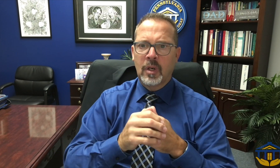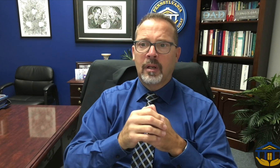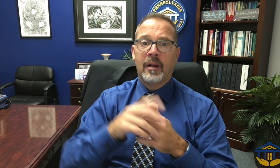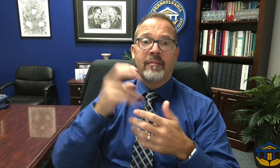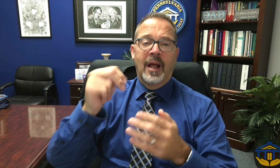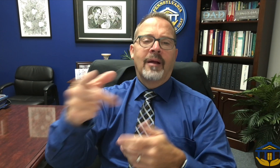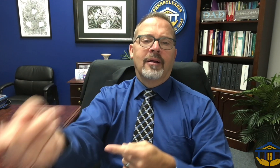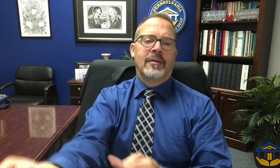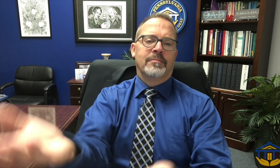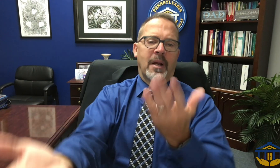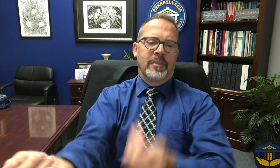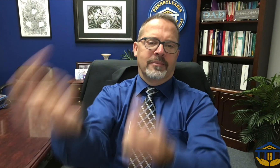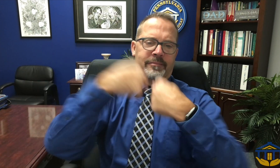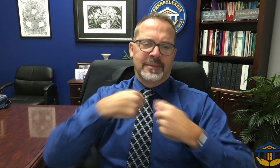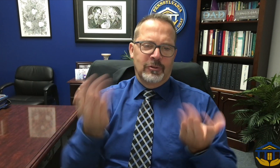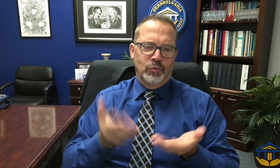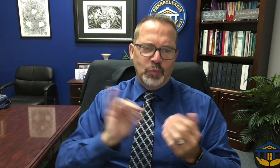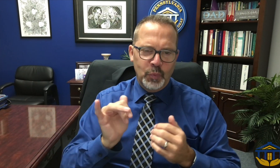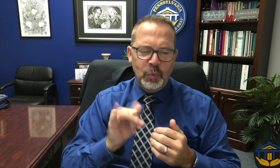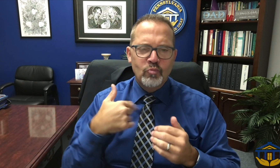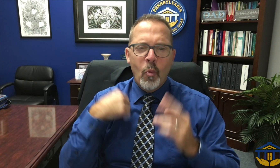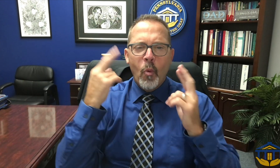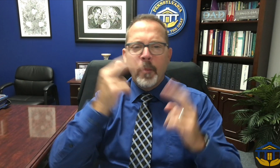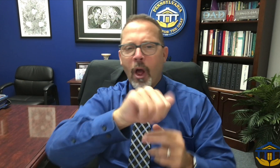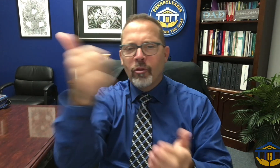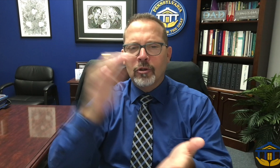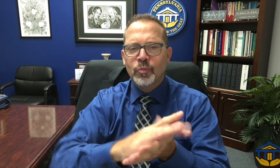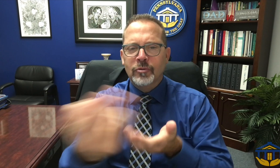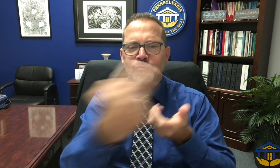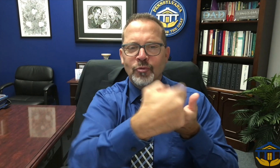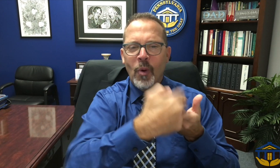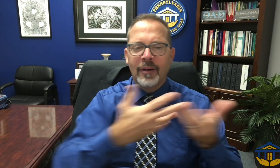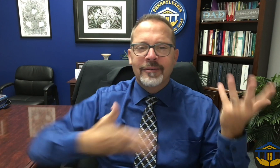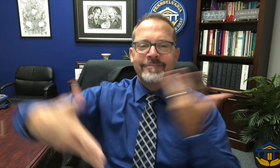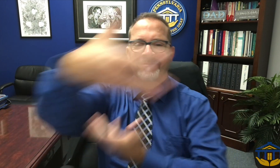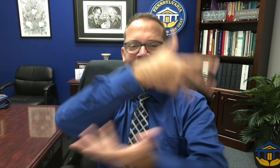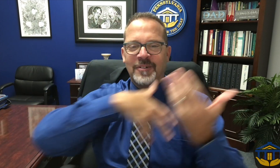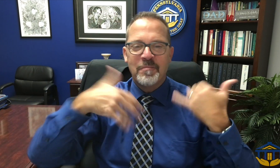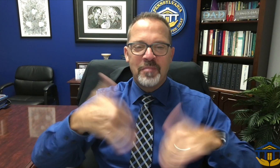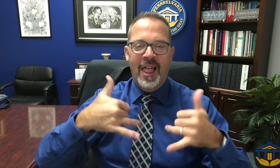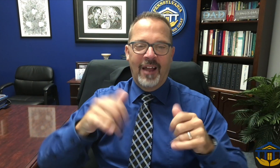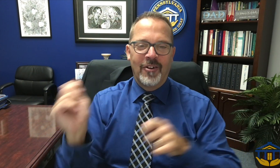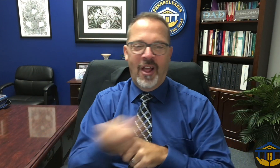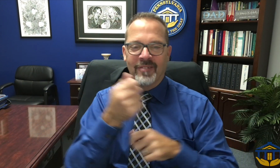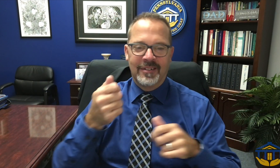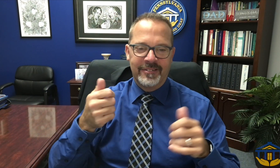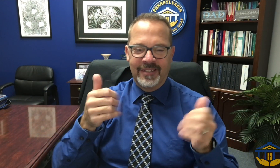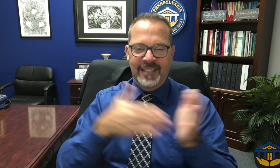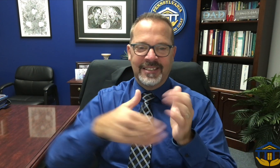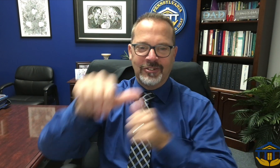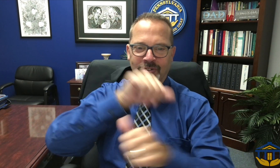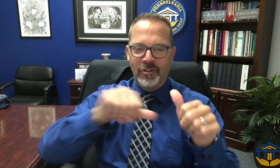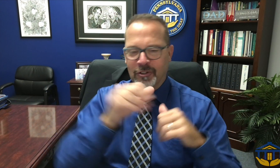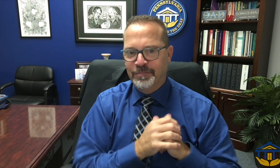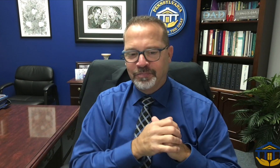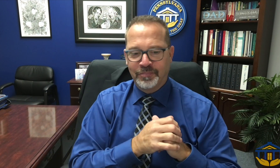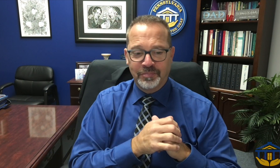We are then looking forward to having ASD come and participate in ours in October. It is a great opportunity for schools for the deaf to join in support of each other.